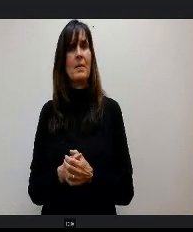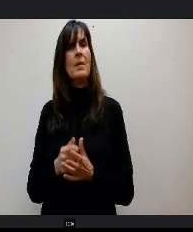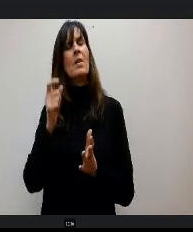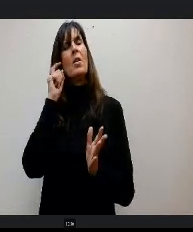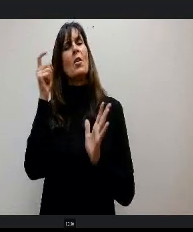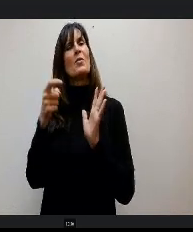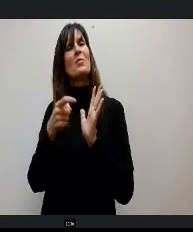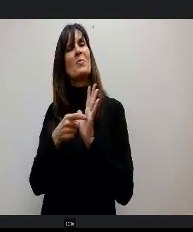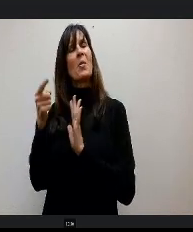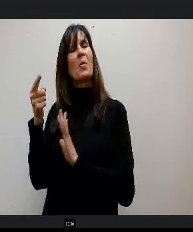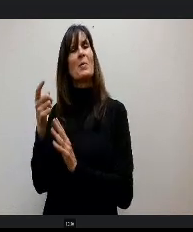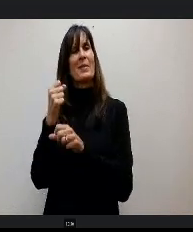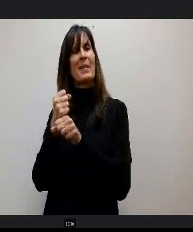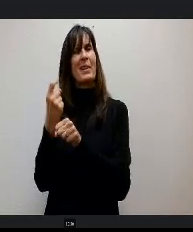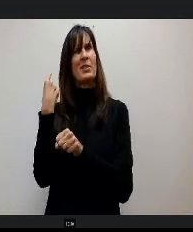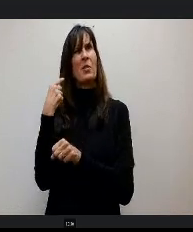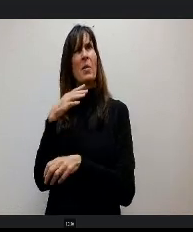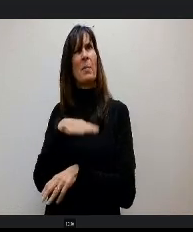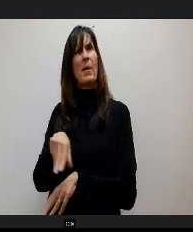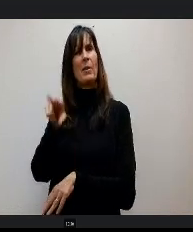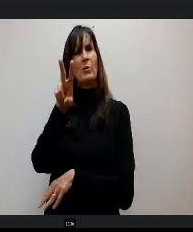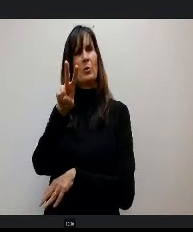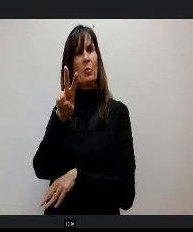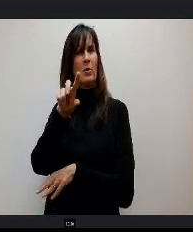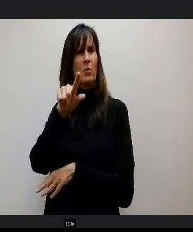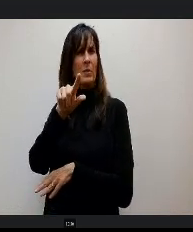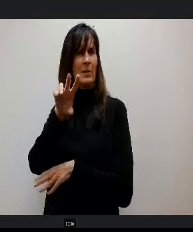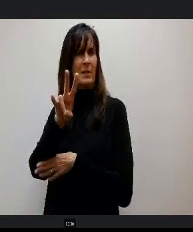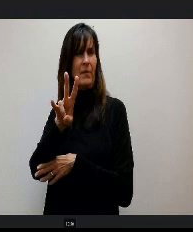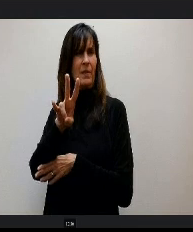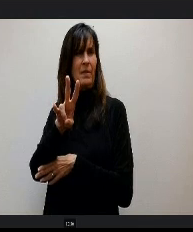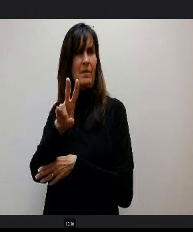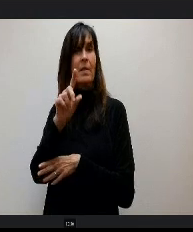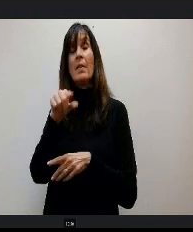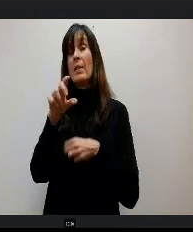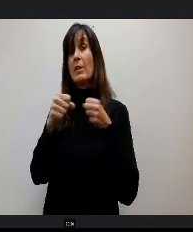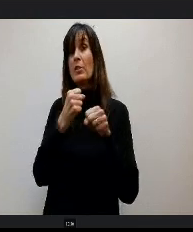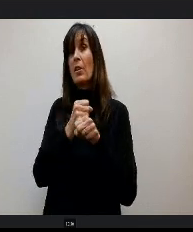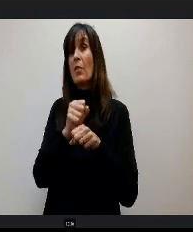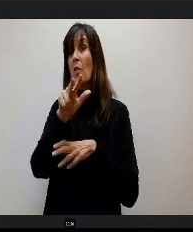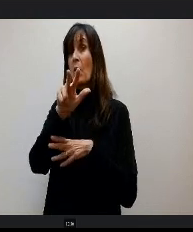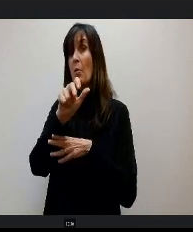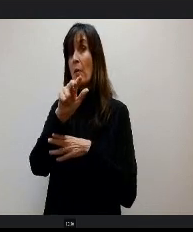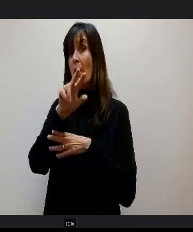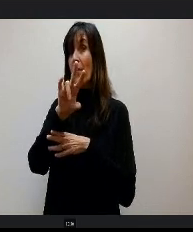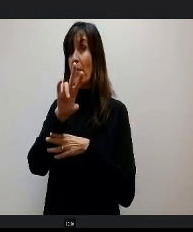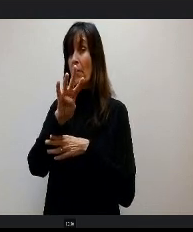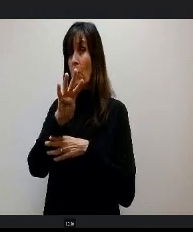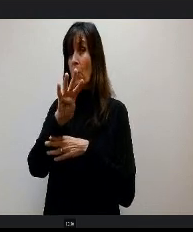last year's approximately 227 this year we had d approximately 347. So we're pretty excited